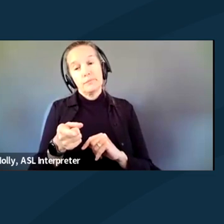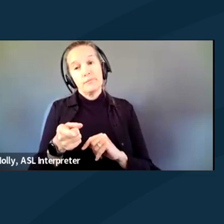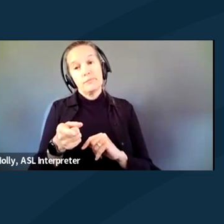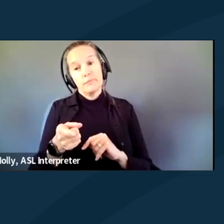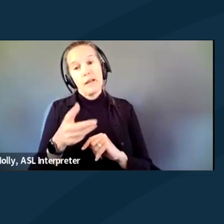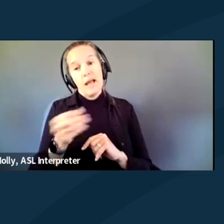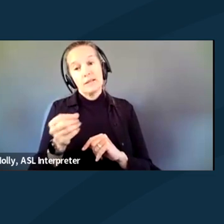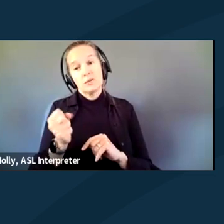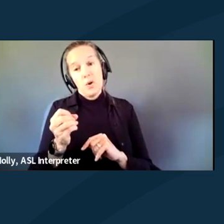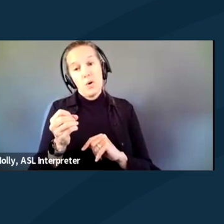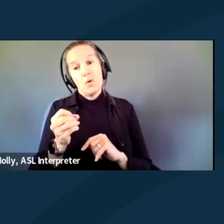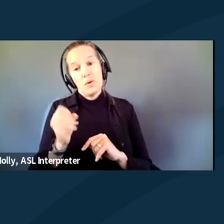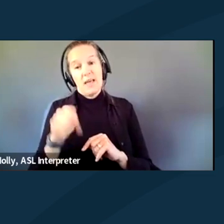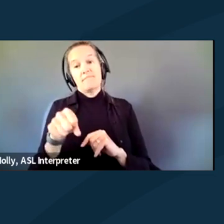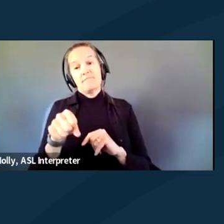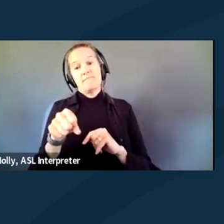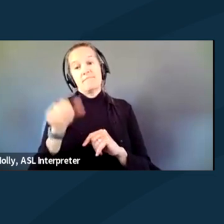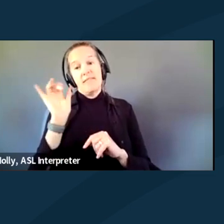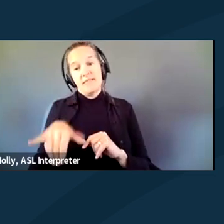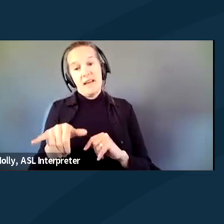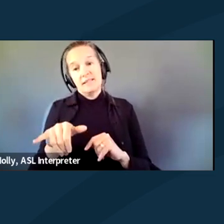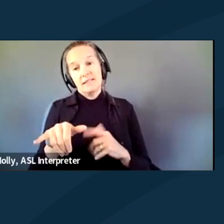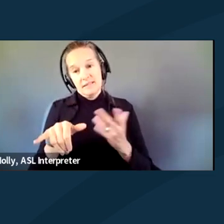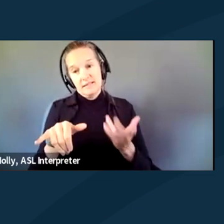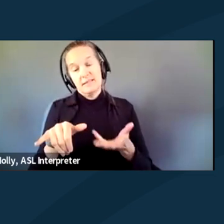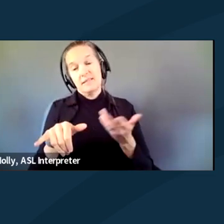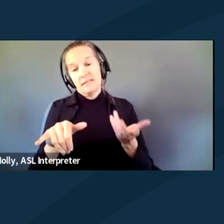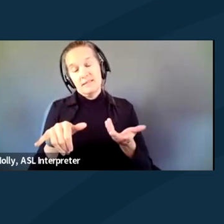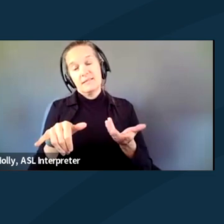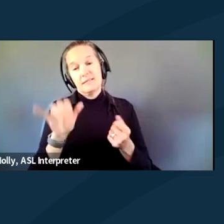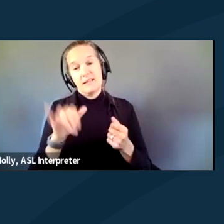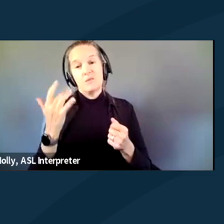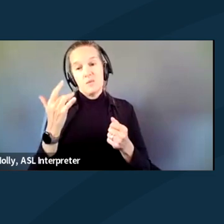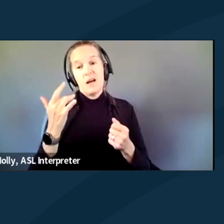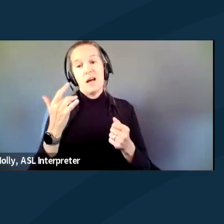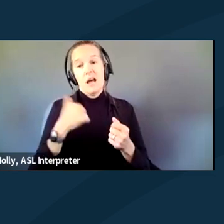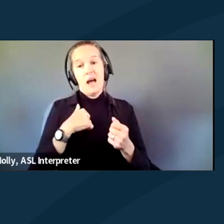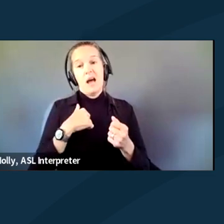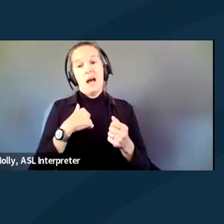And so yeah, that's why I actually wrote an entire guide